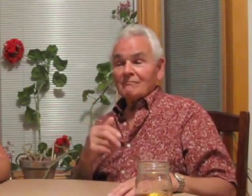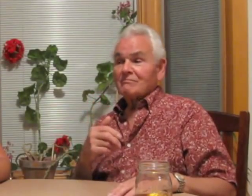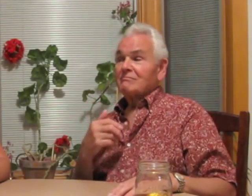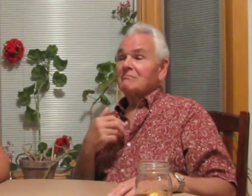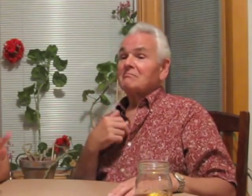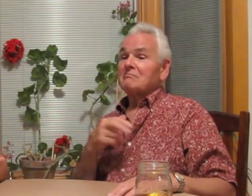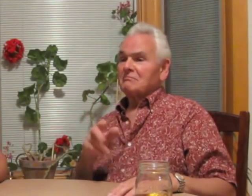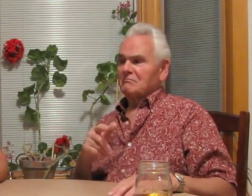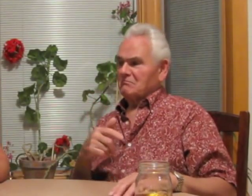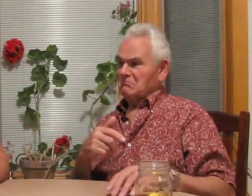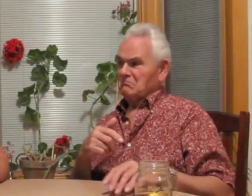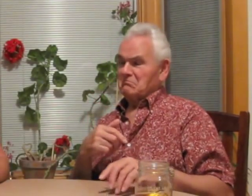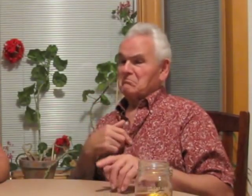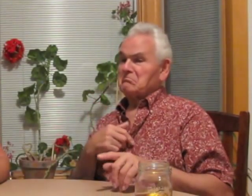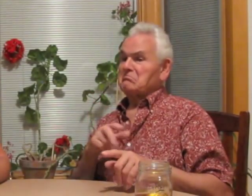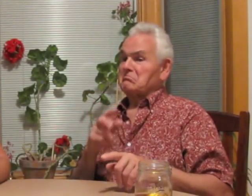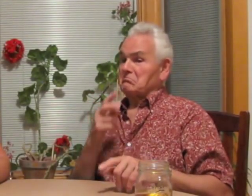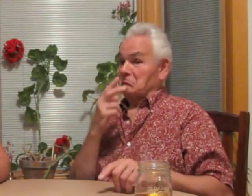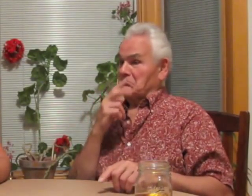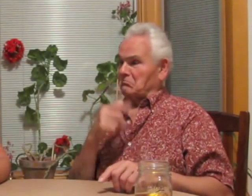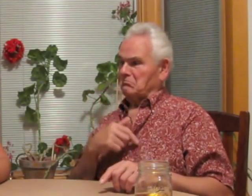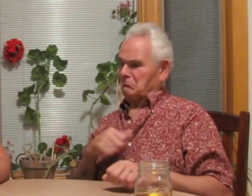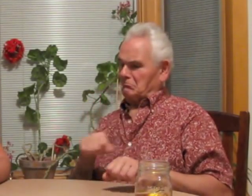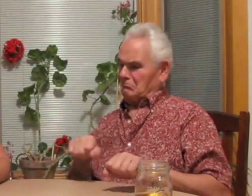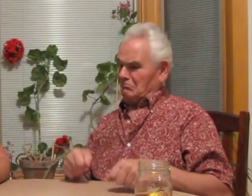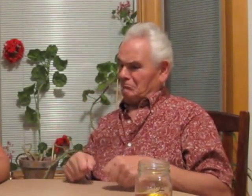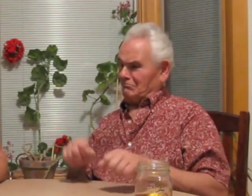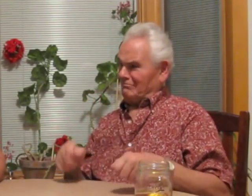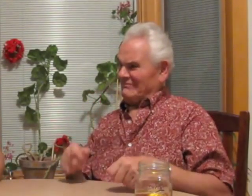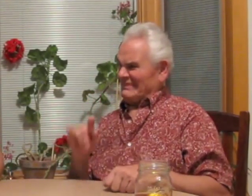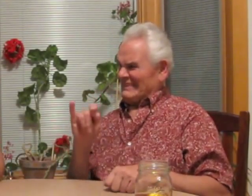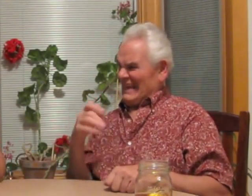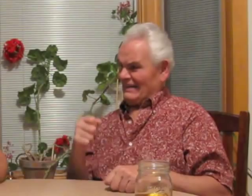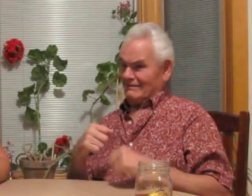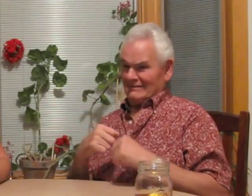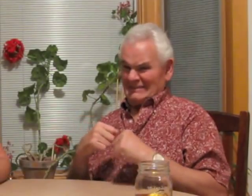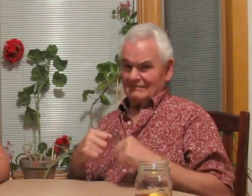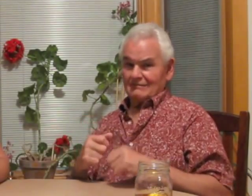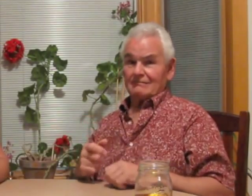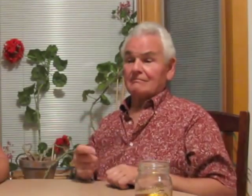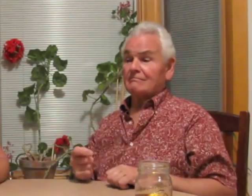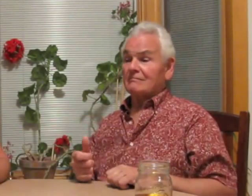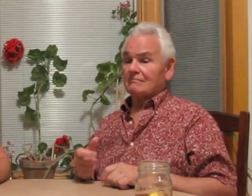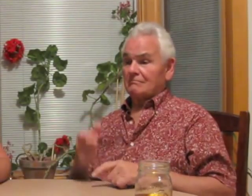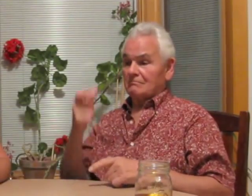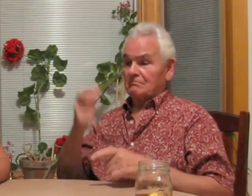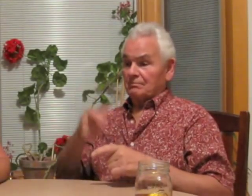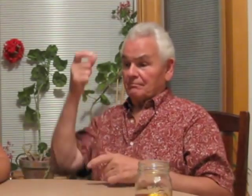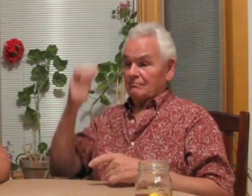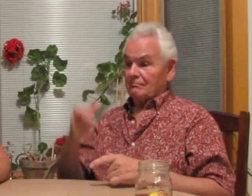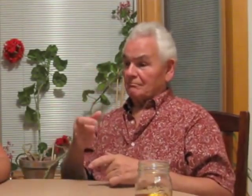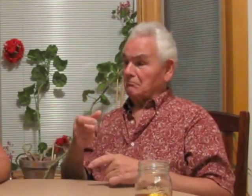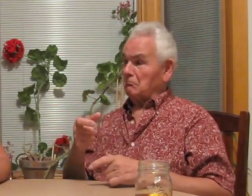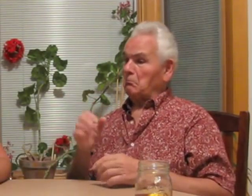Whoa! When I saw that, I had to makes sure that the sheet was fitted real tight so that the coin would always land flatly on the bed. 0:04:18.249,0:04:22.249 If the blanket caved in, it was not good enough.